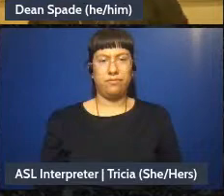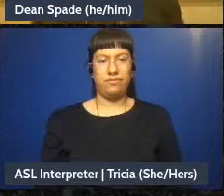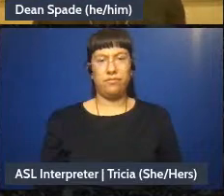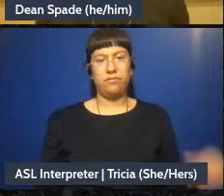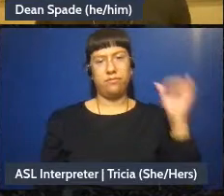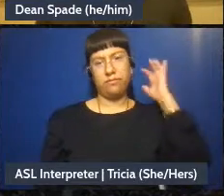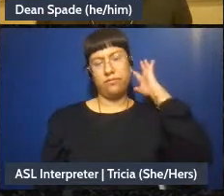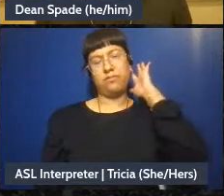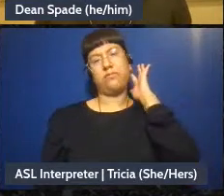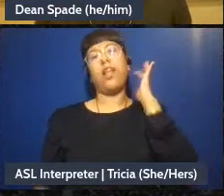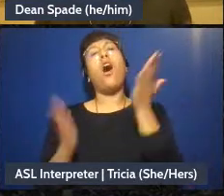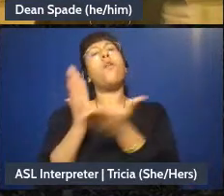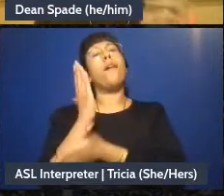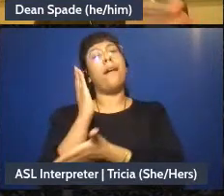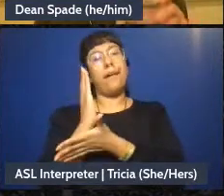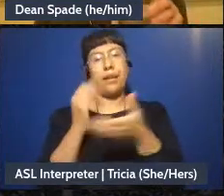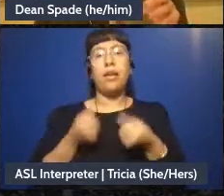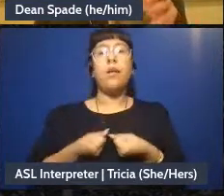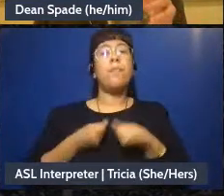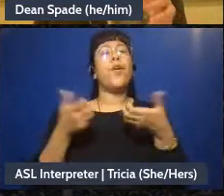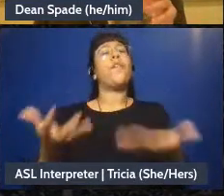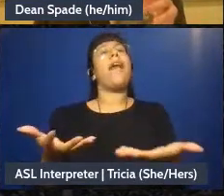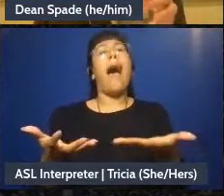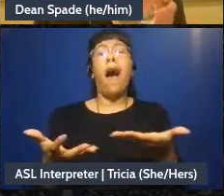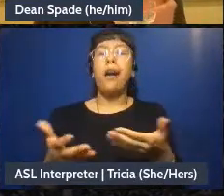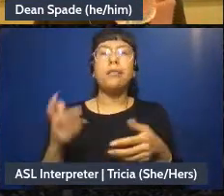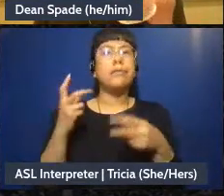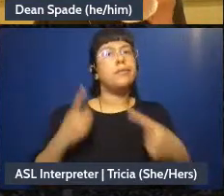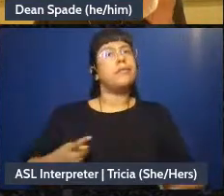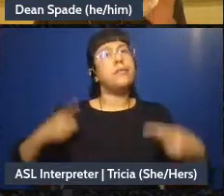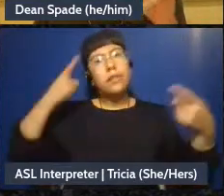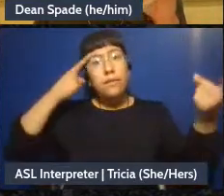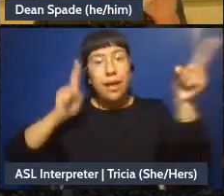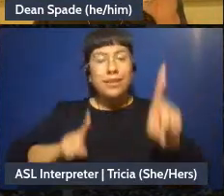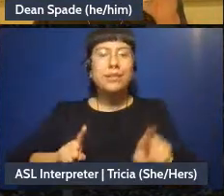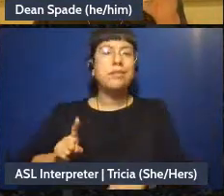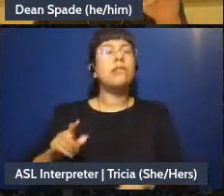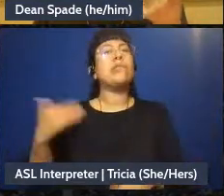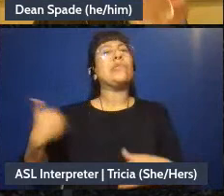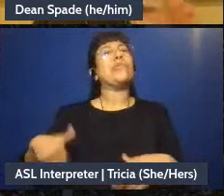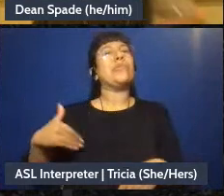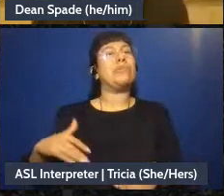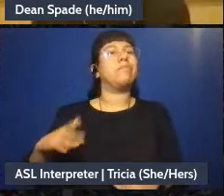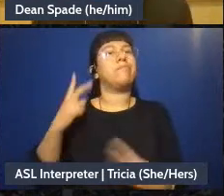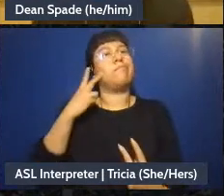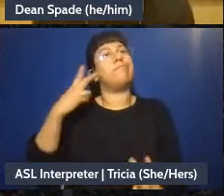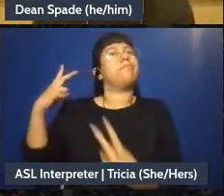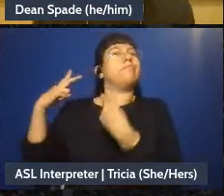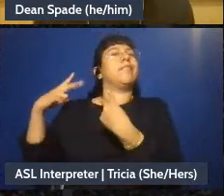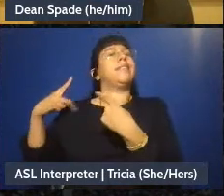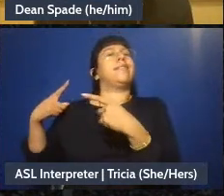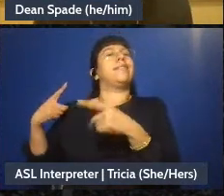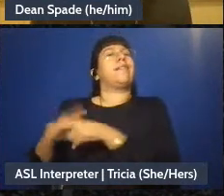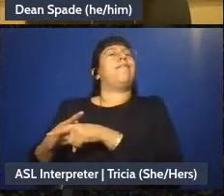All right, burn out, difficulty with consensus, past conflict, yeah, lacking information